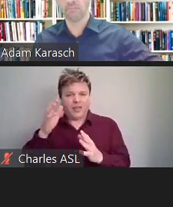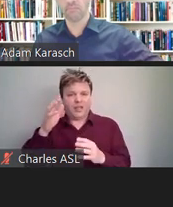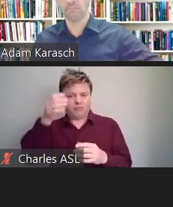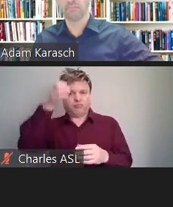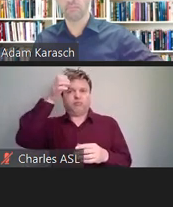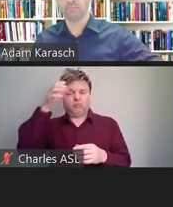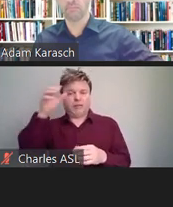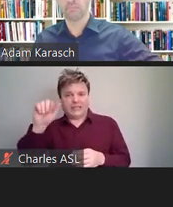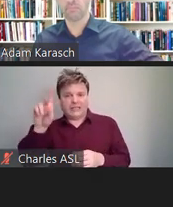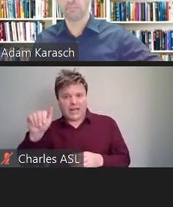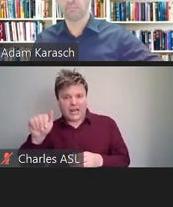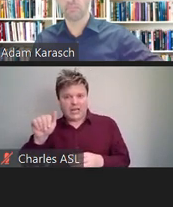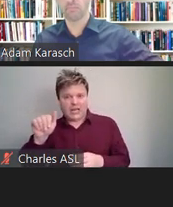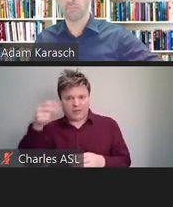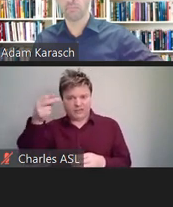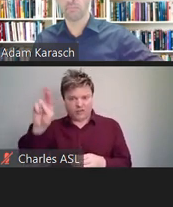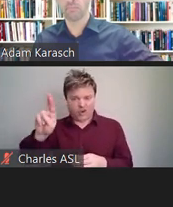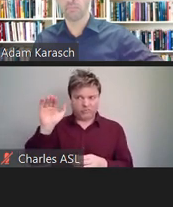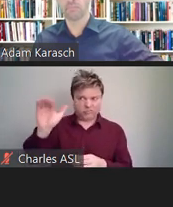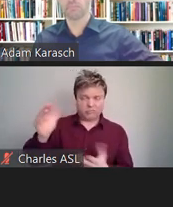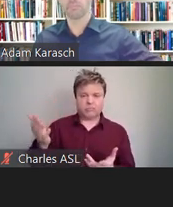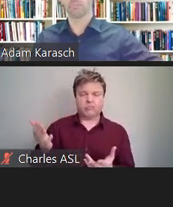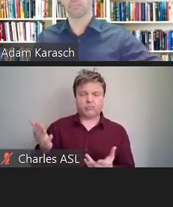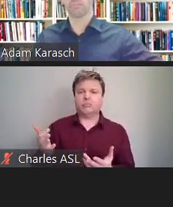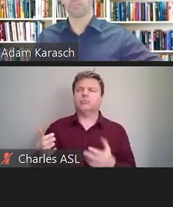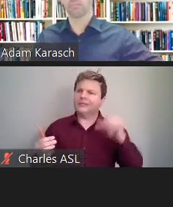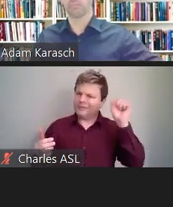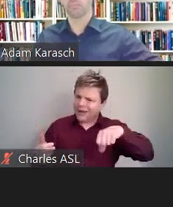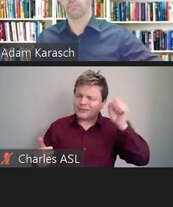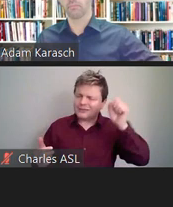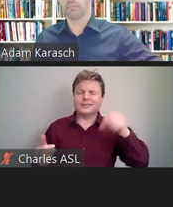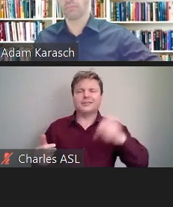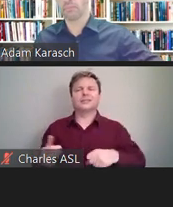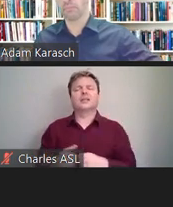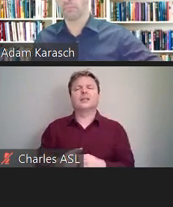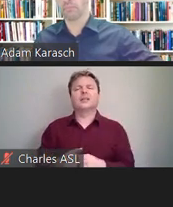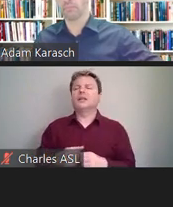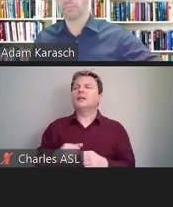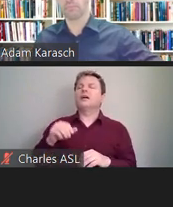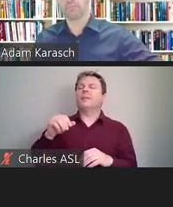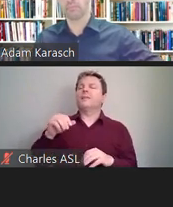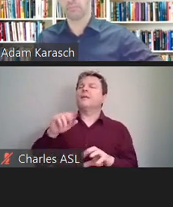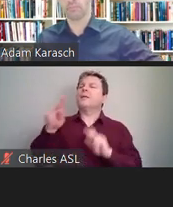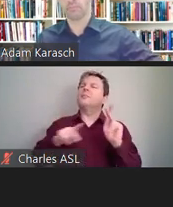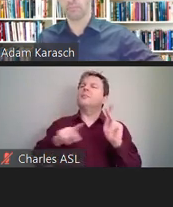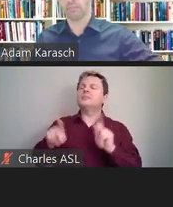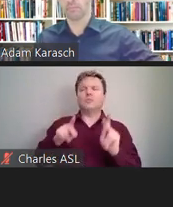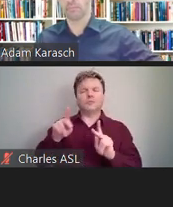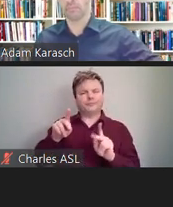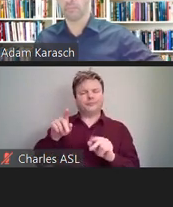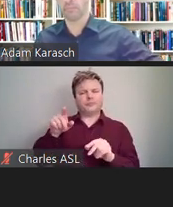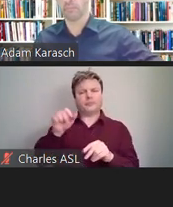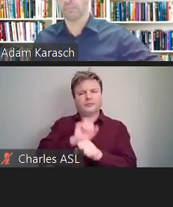The answer is yes. The people in the company, or organization, your school,